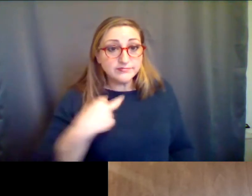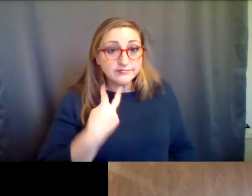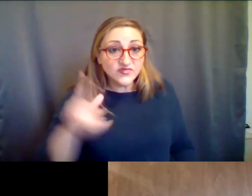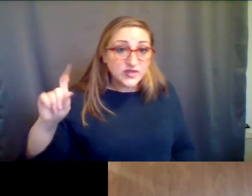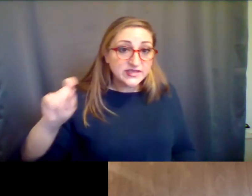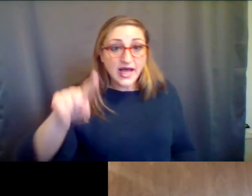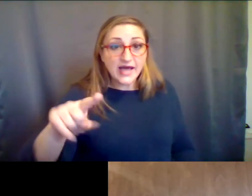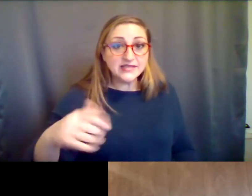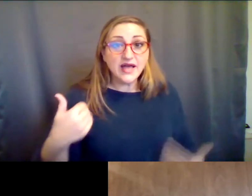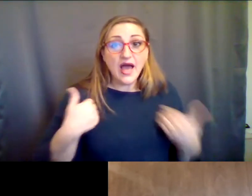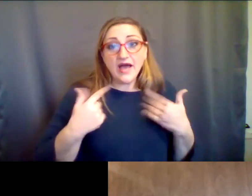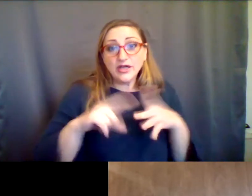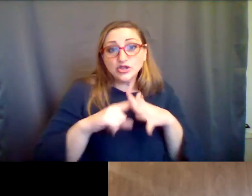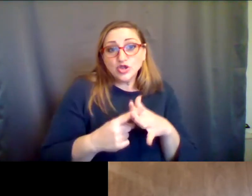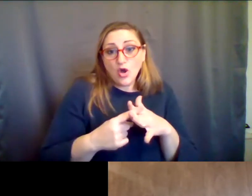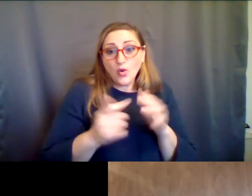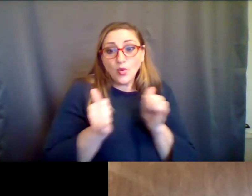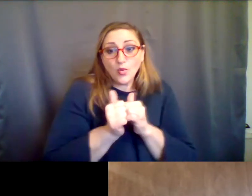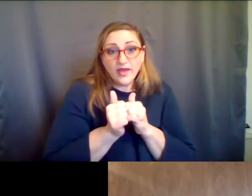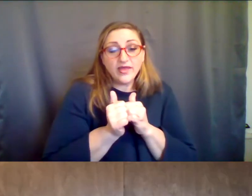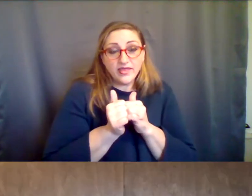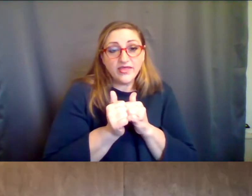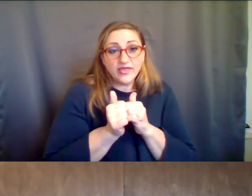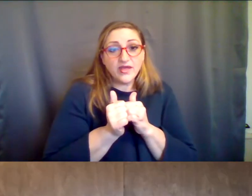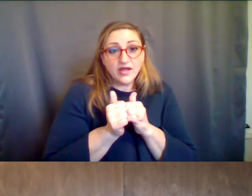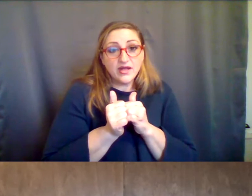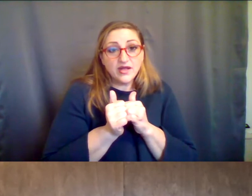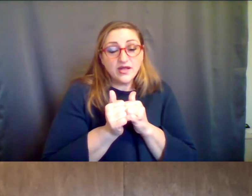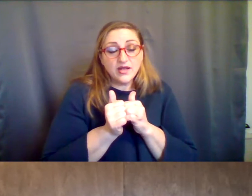I can get us started off a little